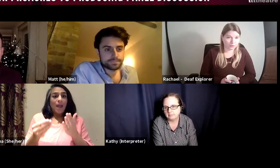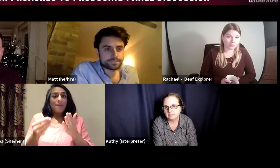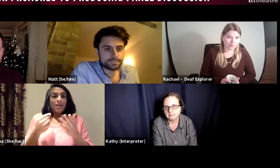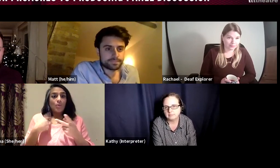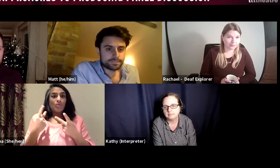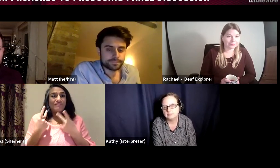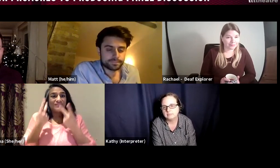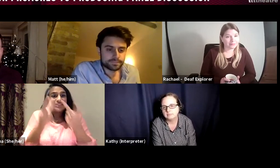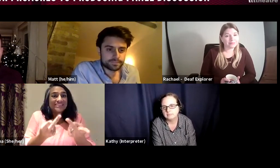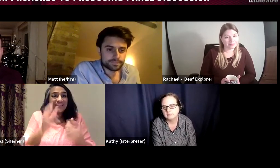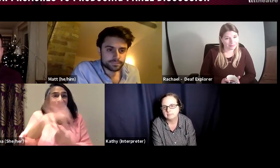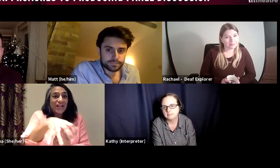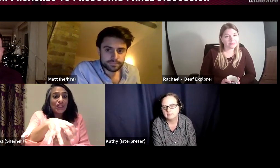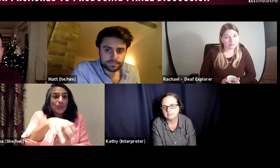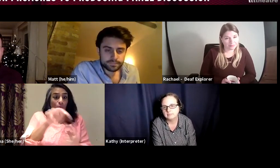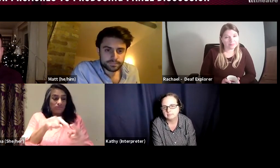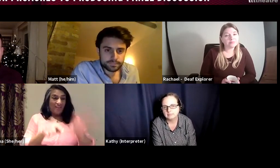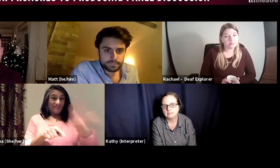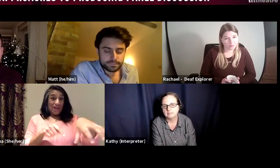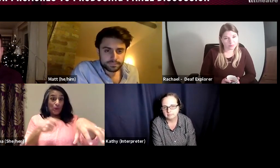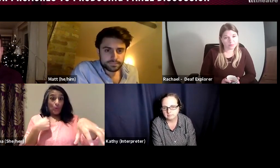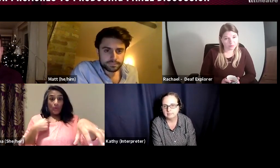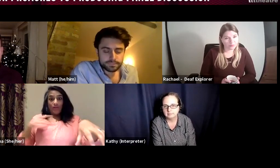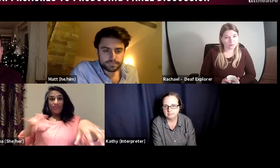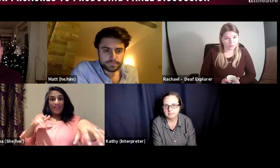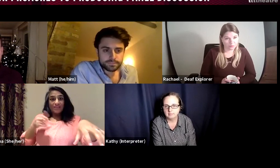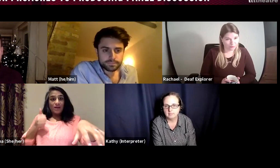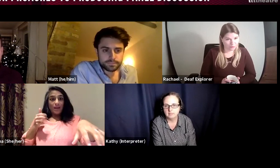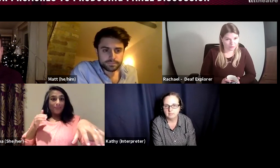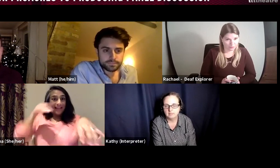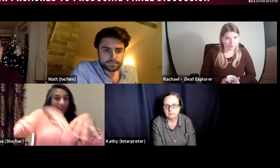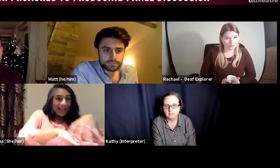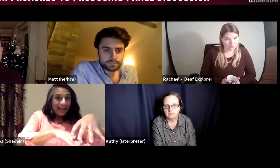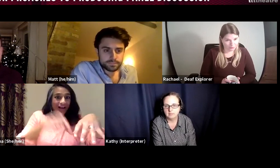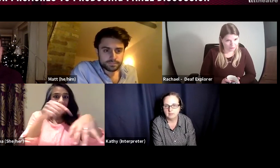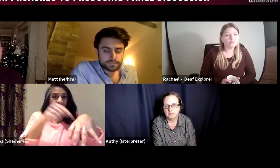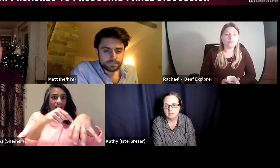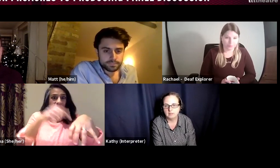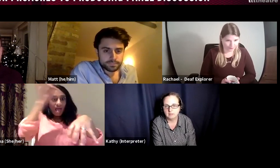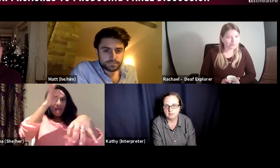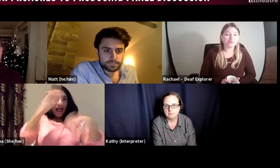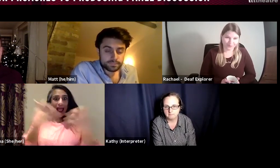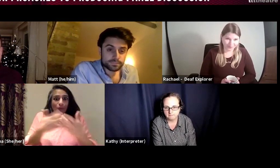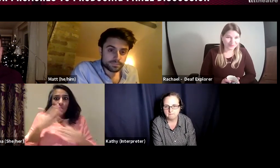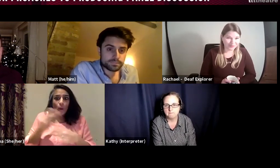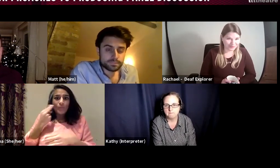Particularly if for example we are a company that's visiting a venue so we're not based